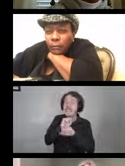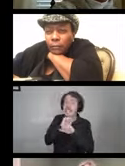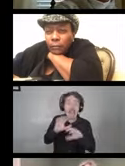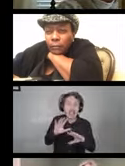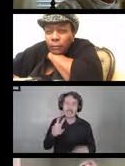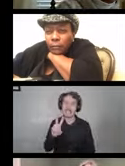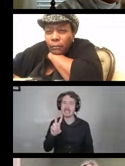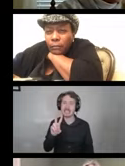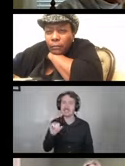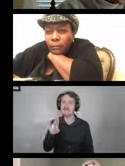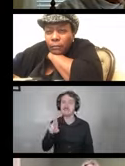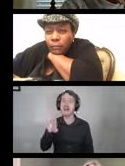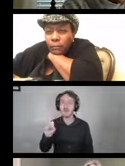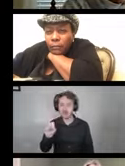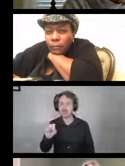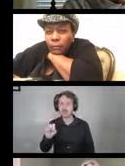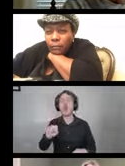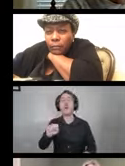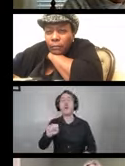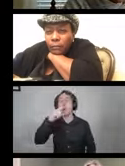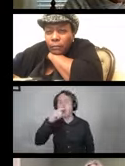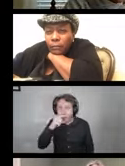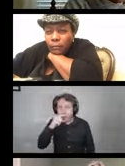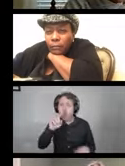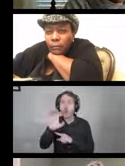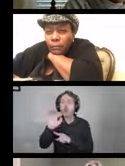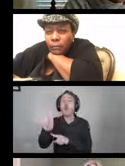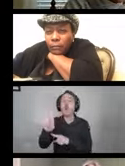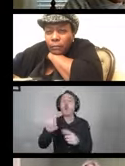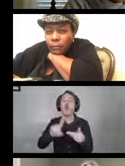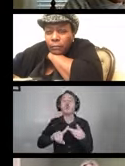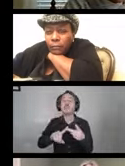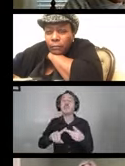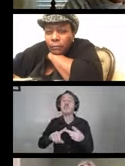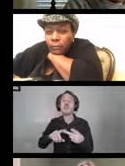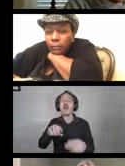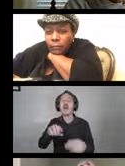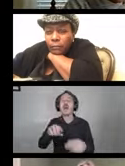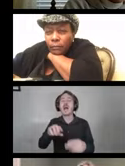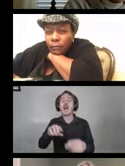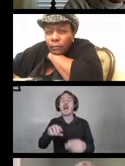so colds, cold sores, chickenpox's, mumps, flu.